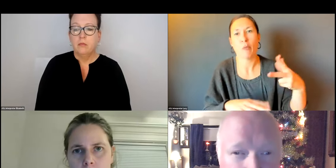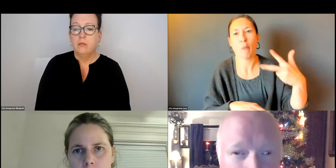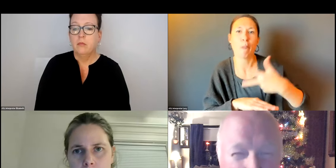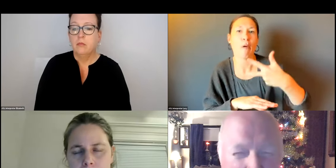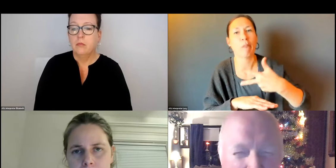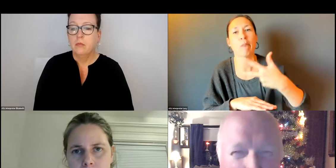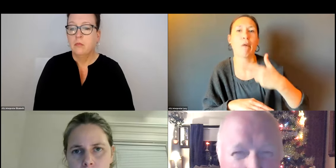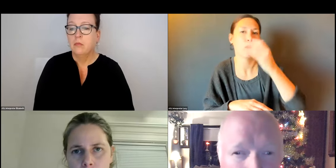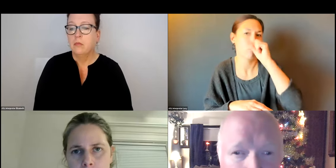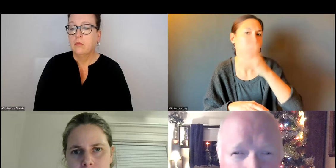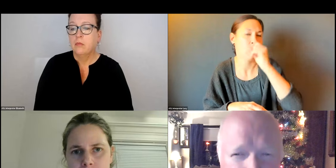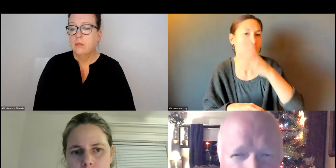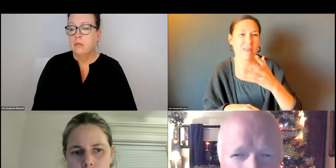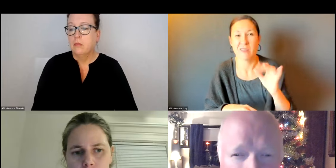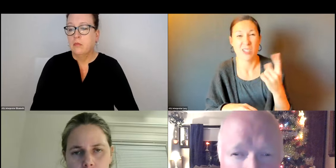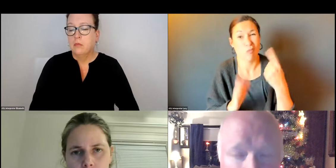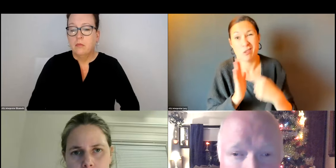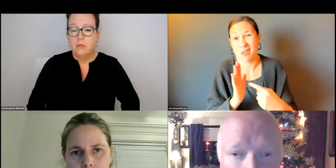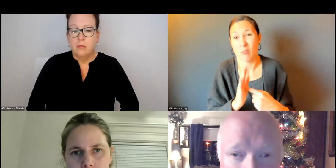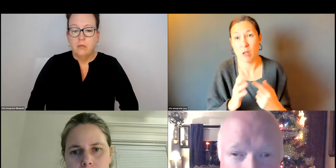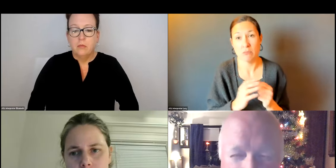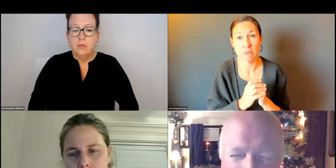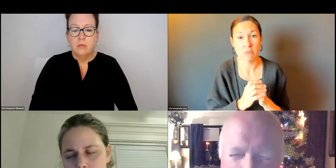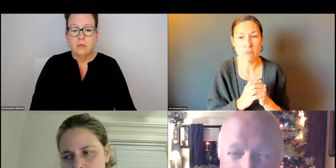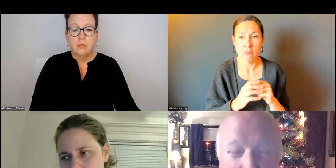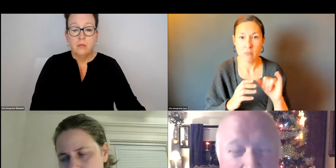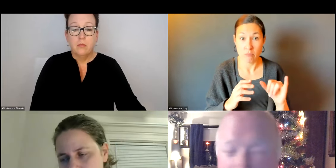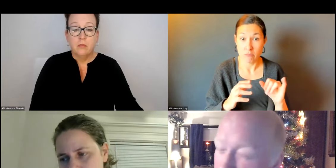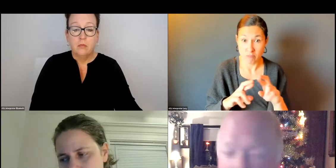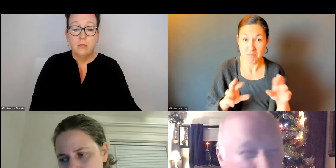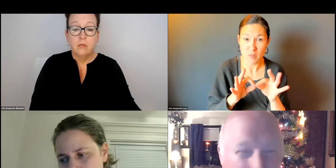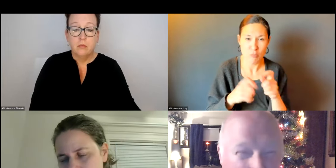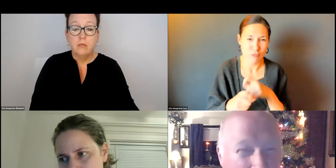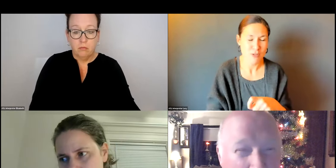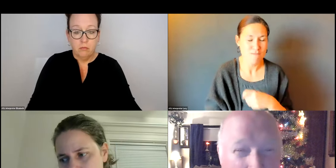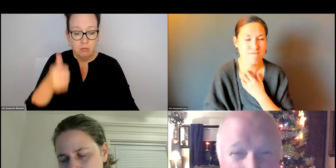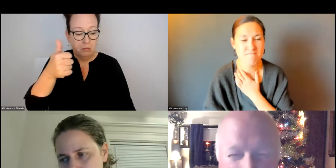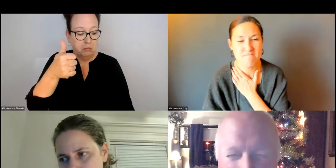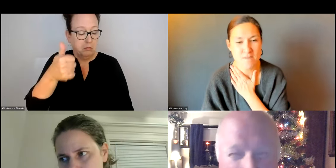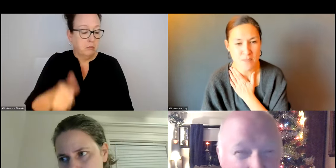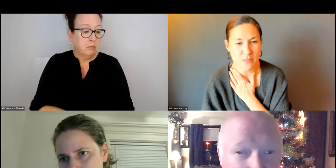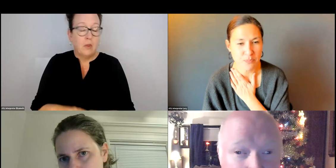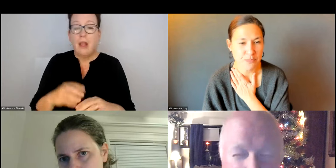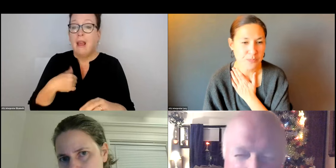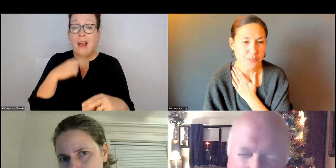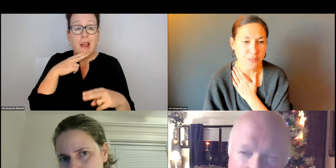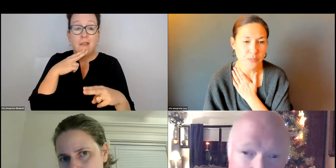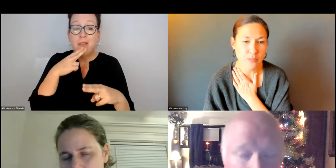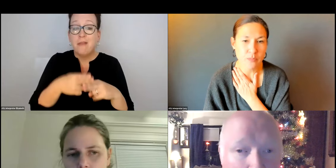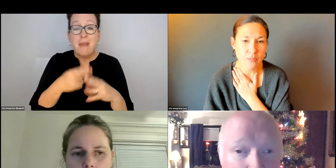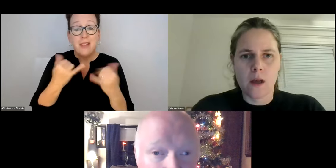RECTIFIED YET. THAT'S JUST AN EXAMPLE. IT GOES ON AT OTHER STOPS TOO. THAT'S AN EXAMPLE TO POINT OUT AS FAR AS SLOW RESPONSES.